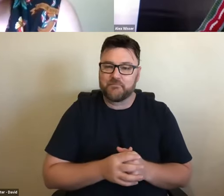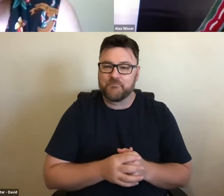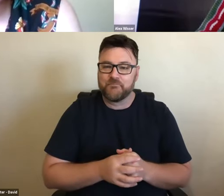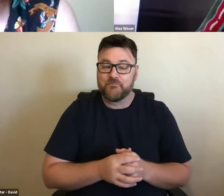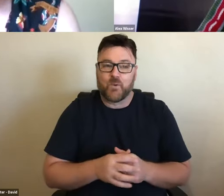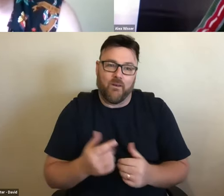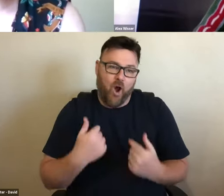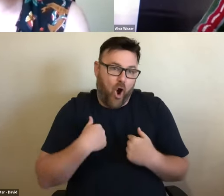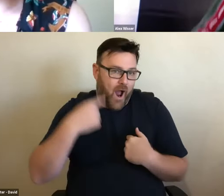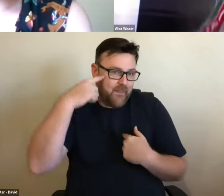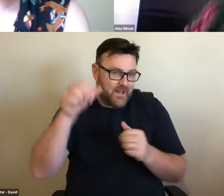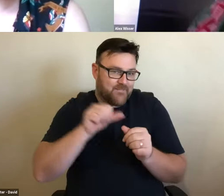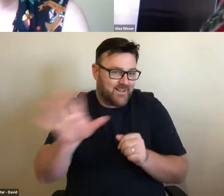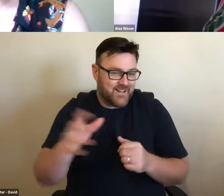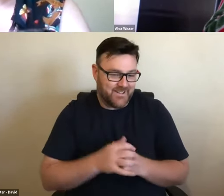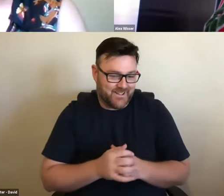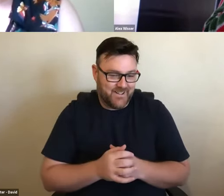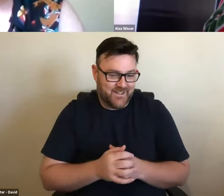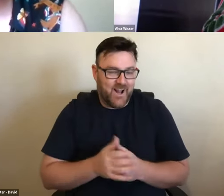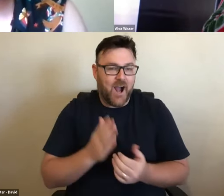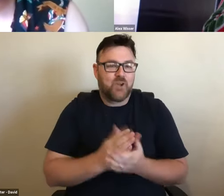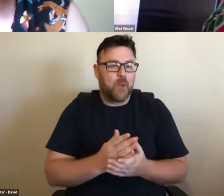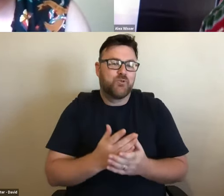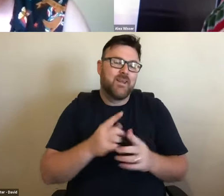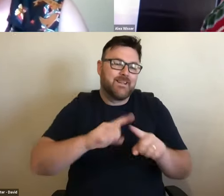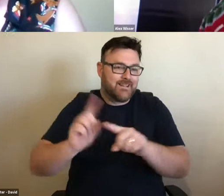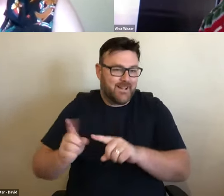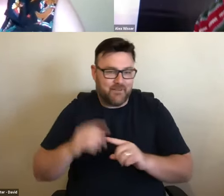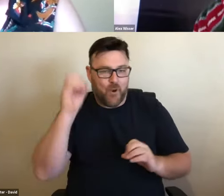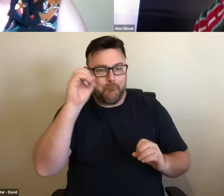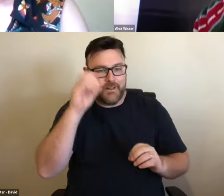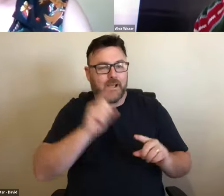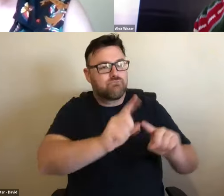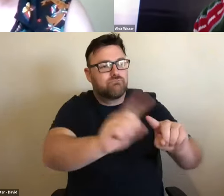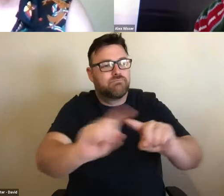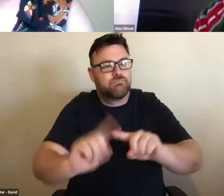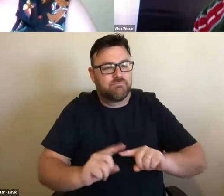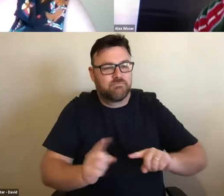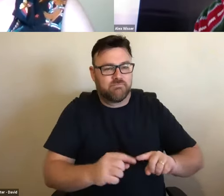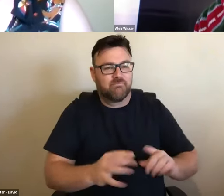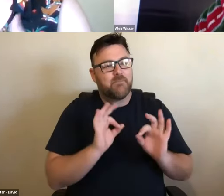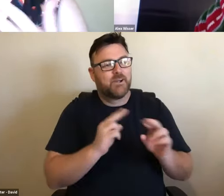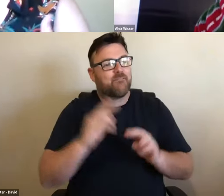Fantastic. Well, I think it's fantastic. I'm sure, as you say, there's lots of different opinions in every regional community. I'm